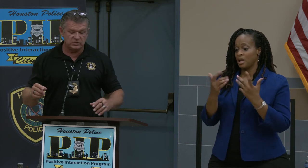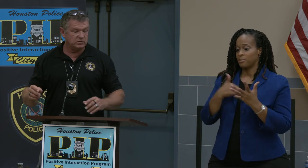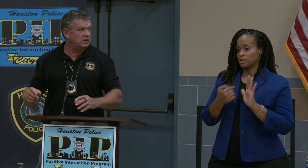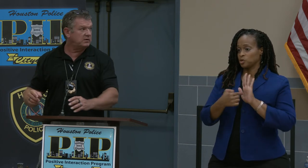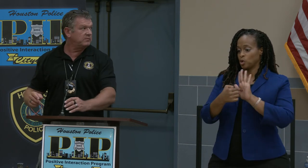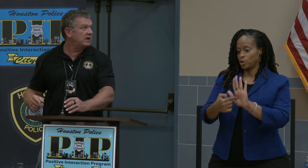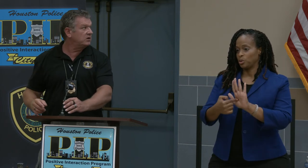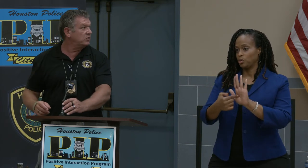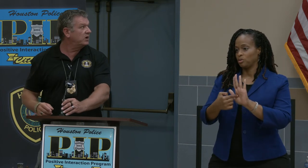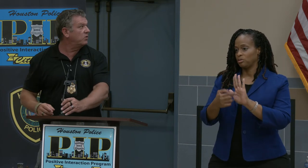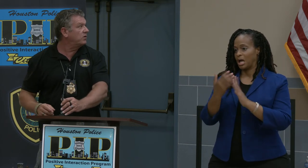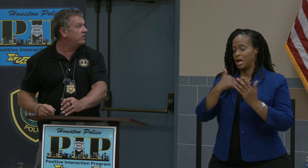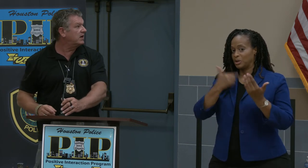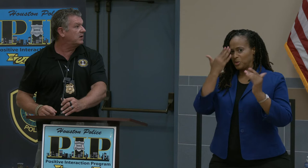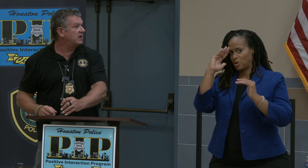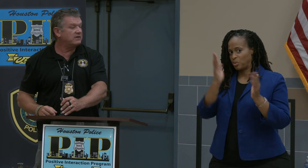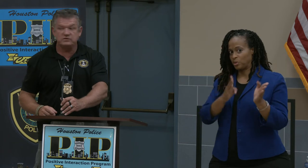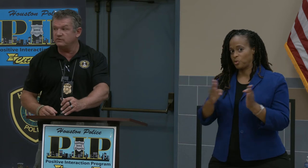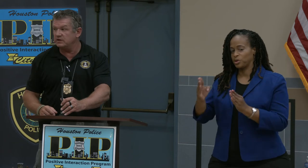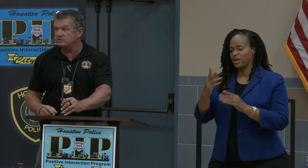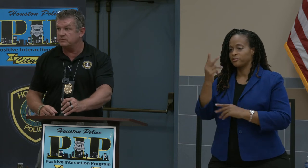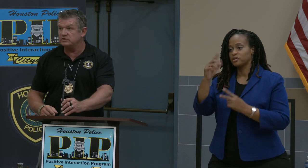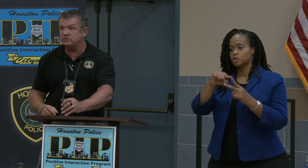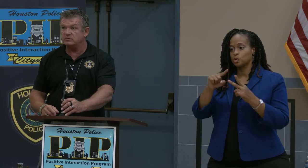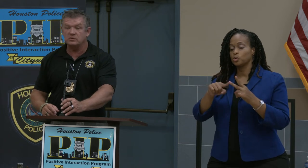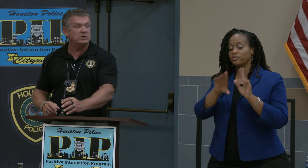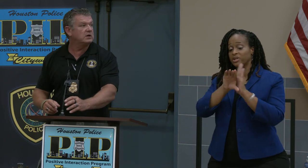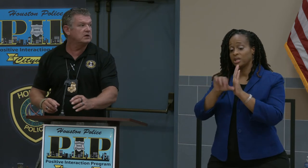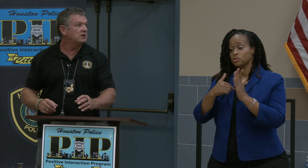you -- I don't know what order they are, but I have two videos I want to show you real quick.